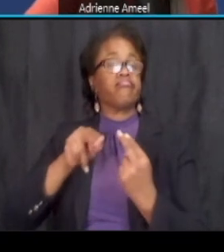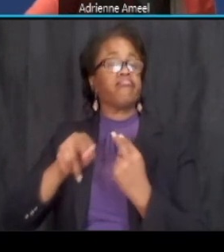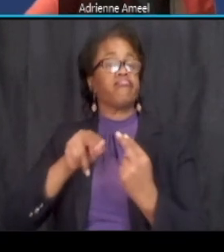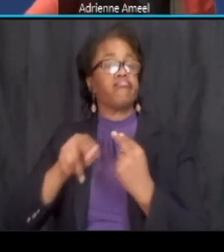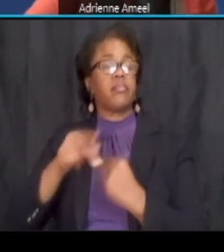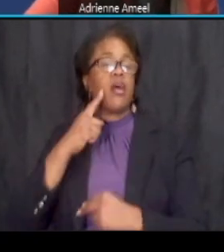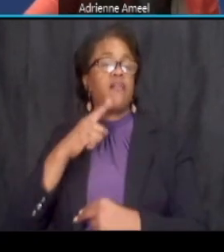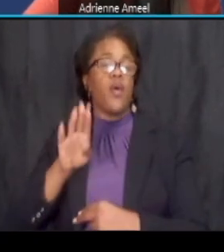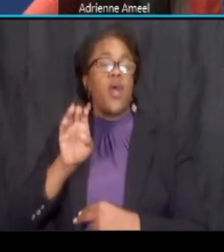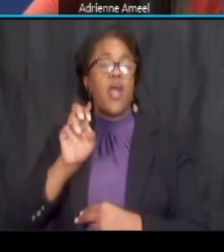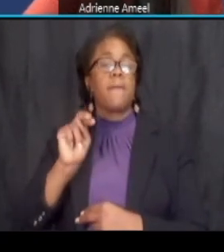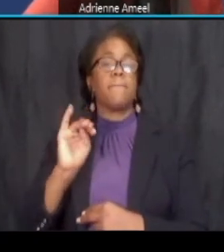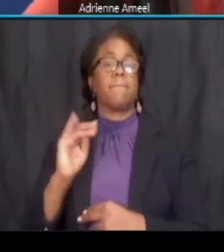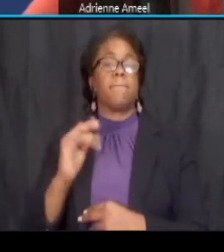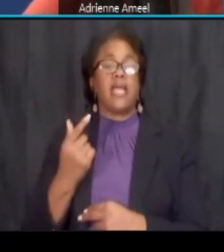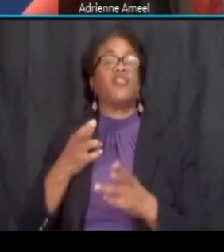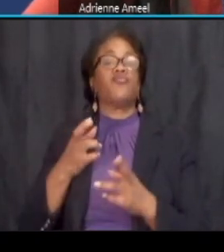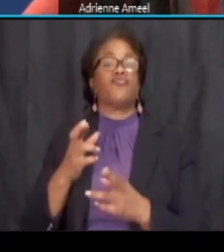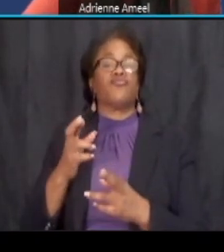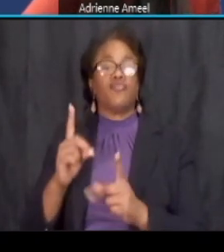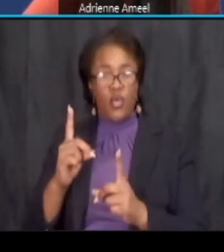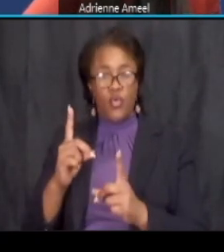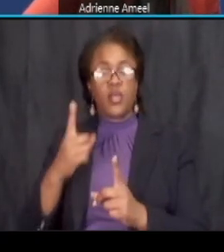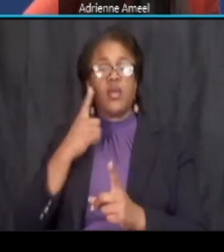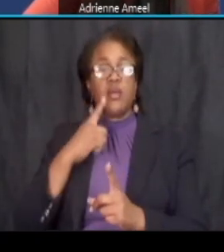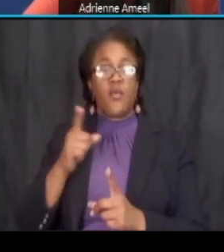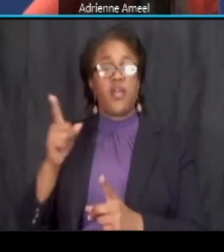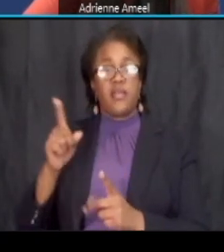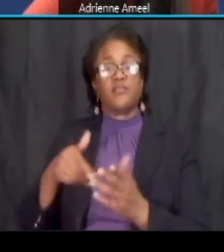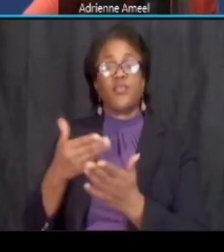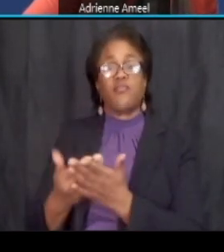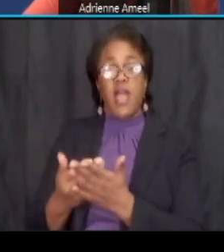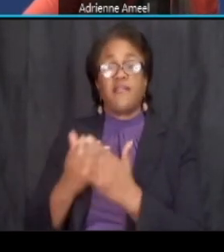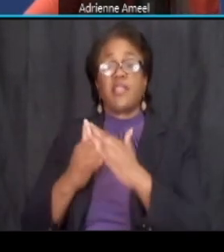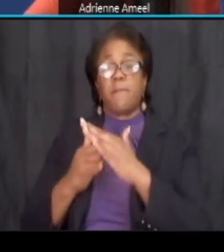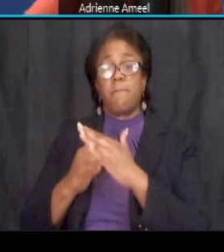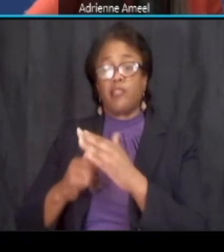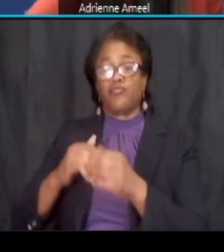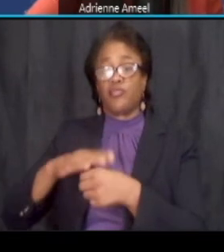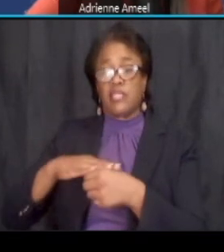to get pedestrians to the better one metro station so right now we don't have transit